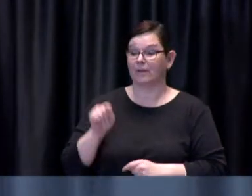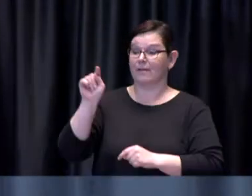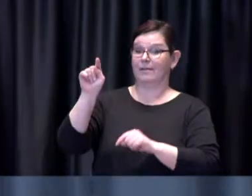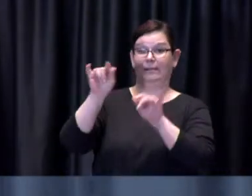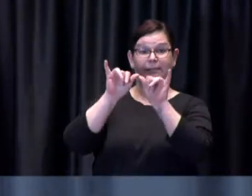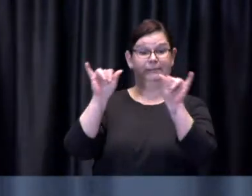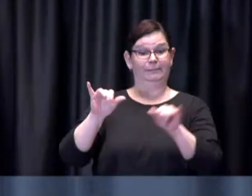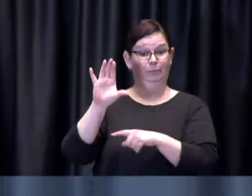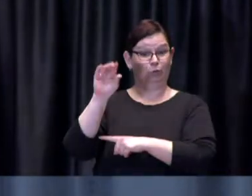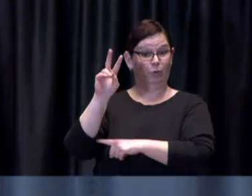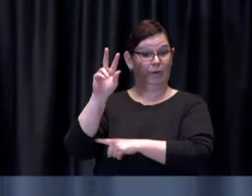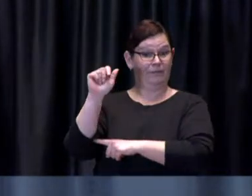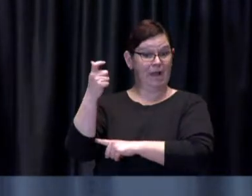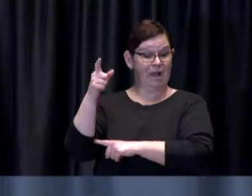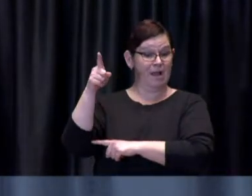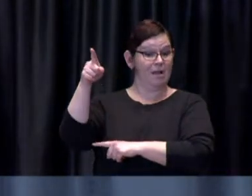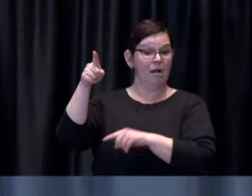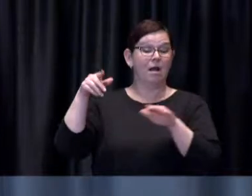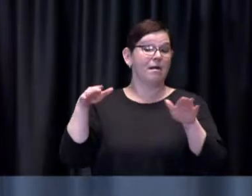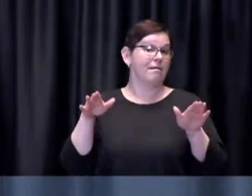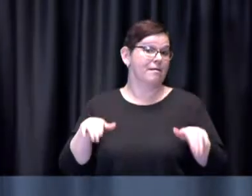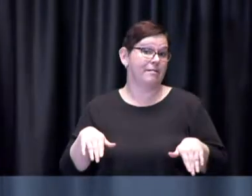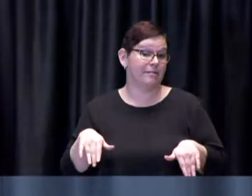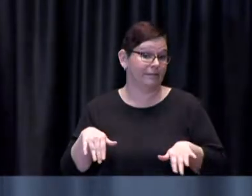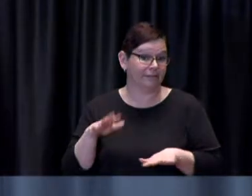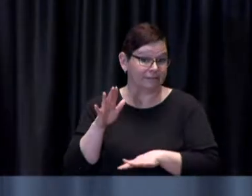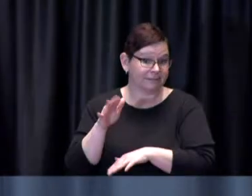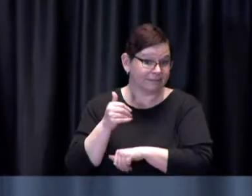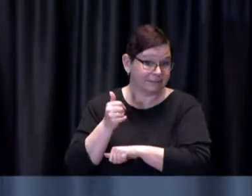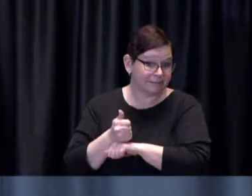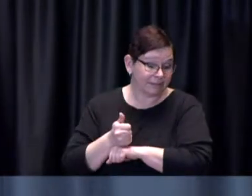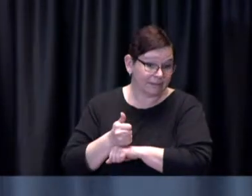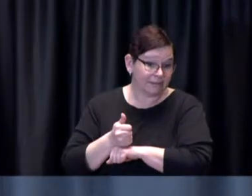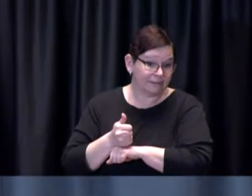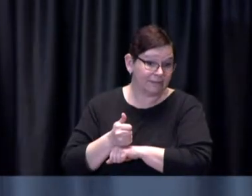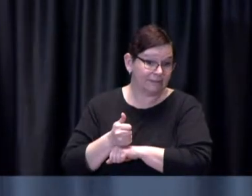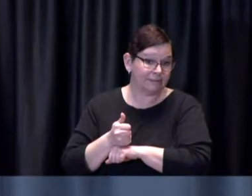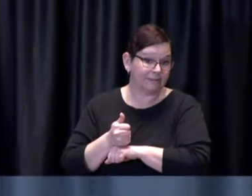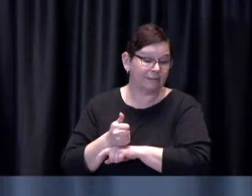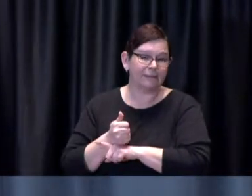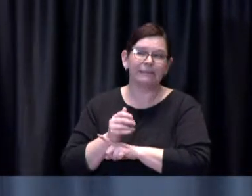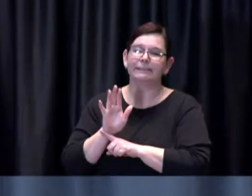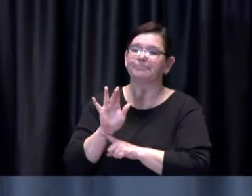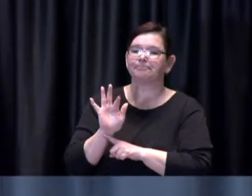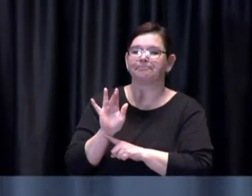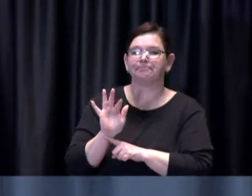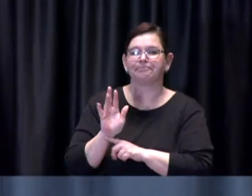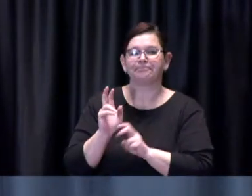provincial booking system or the COVax system is any type of standby or wait list if you will